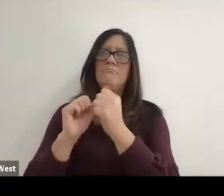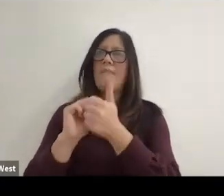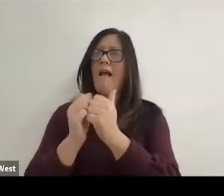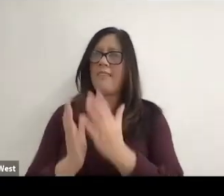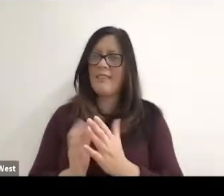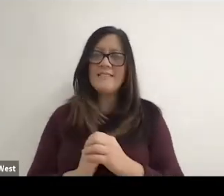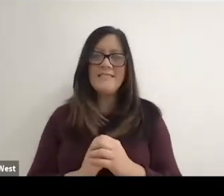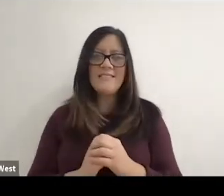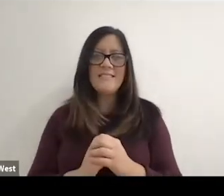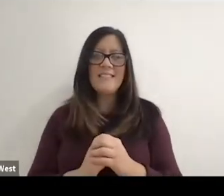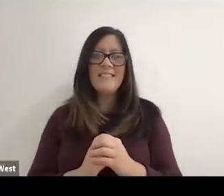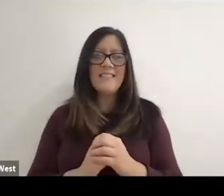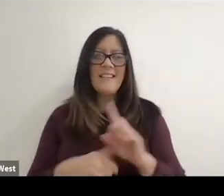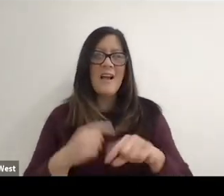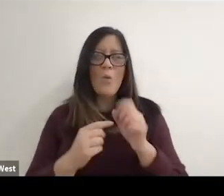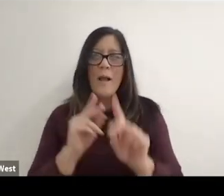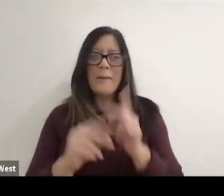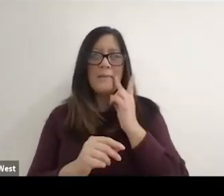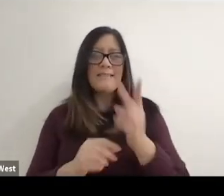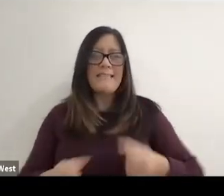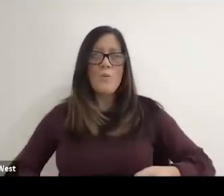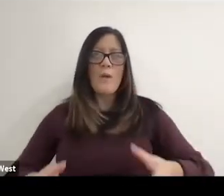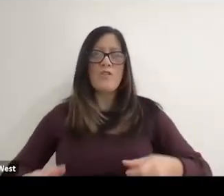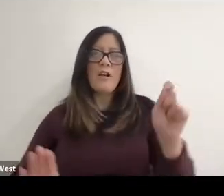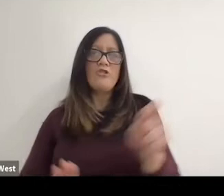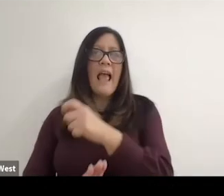see the wheelchair tennis players competing at the Grand Slams,